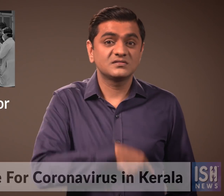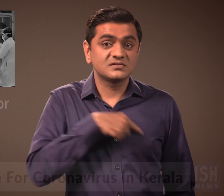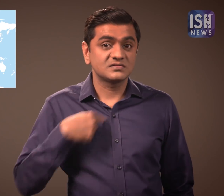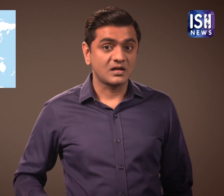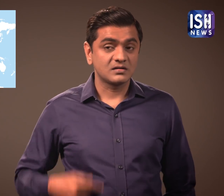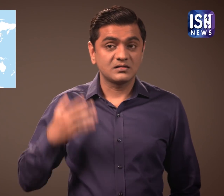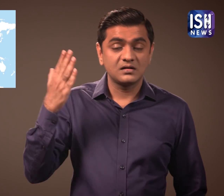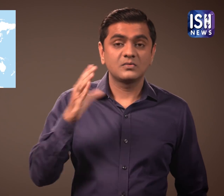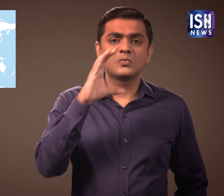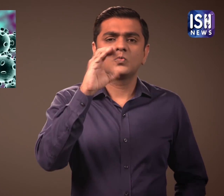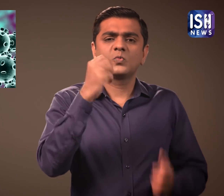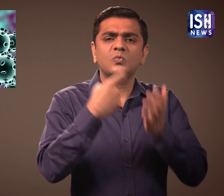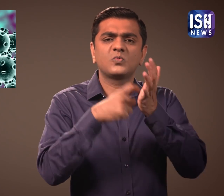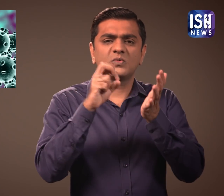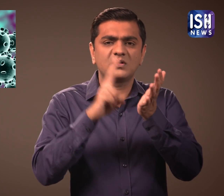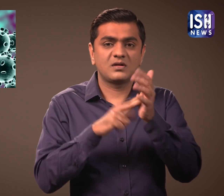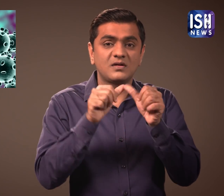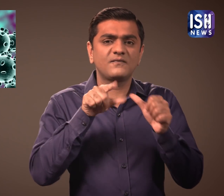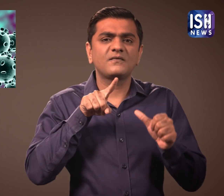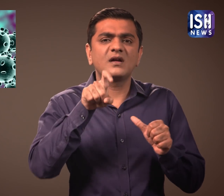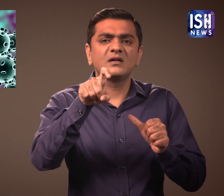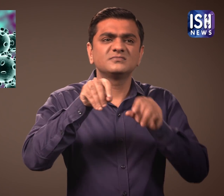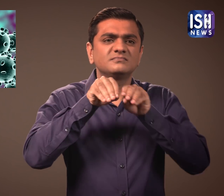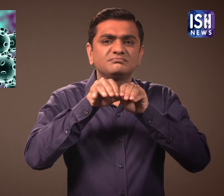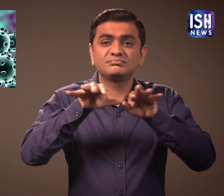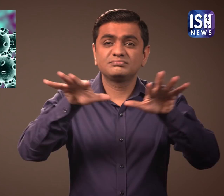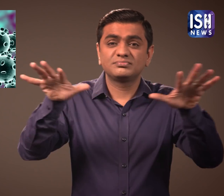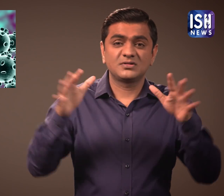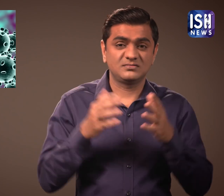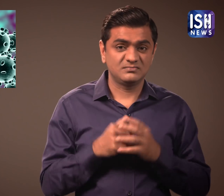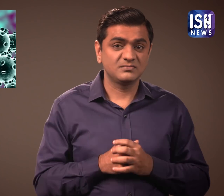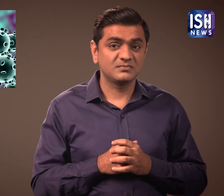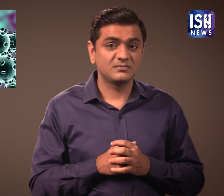The Coronavirus has spread all over China.